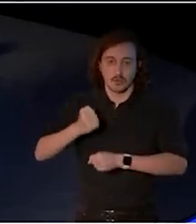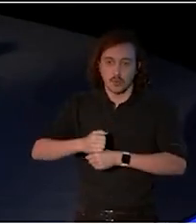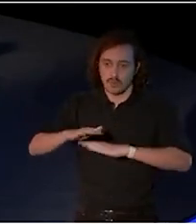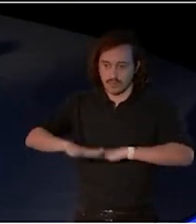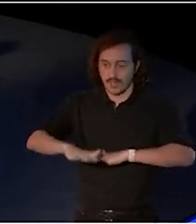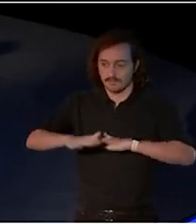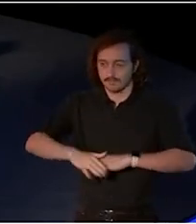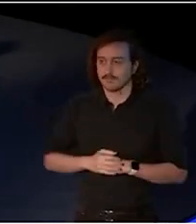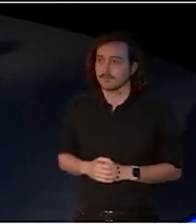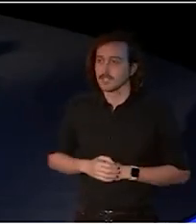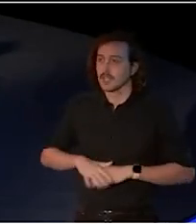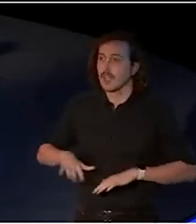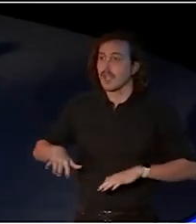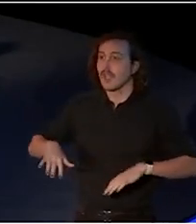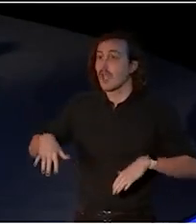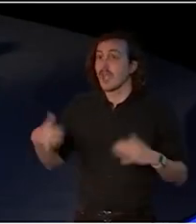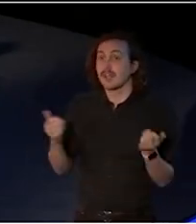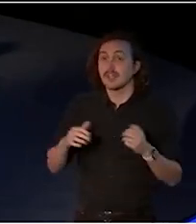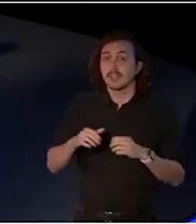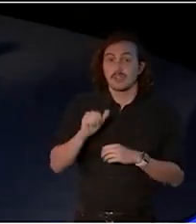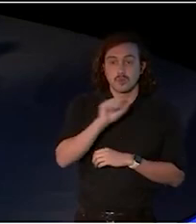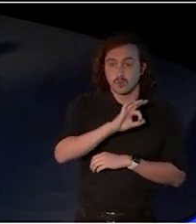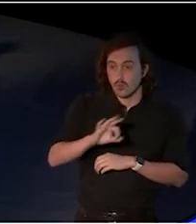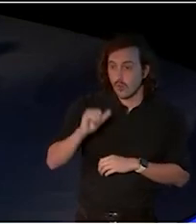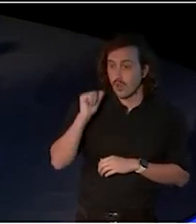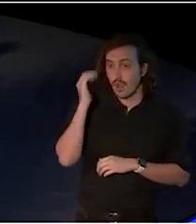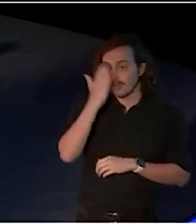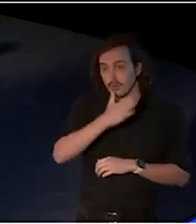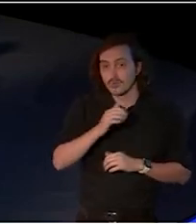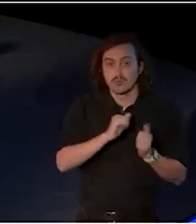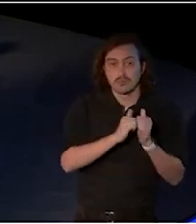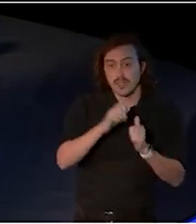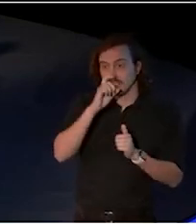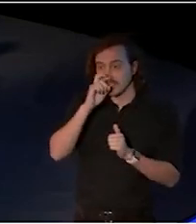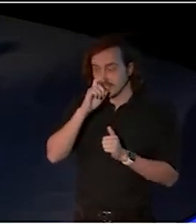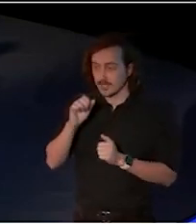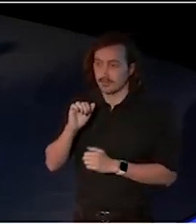are very warm and sincere welcome to you to Gadigal.